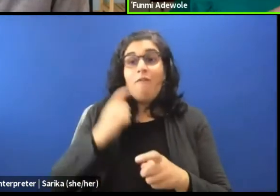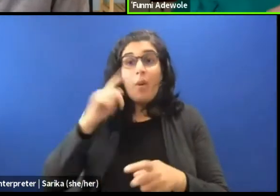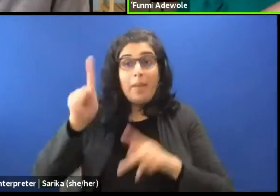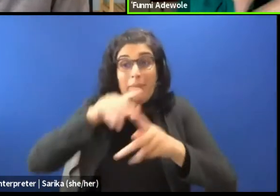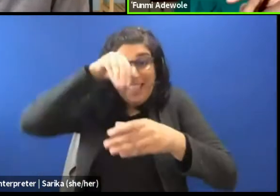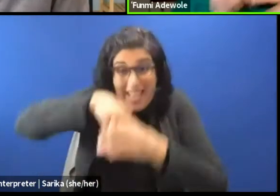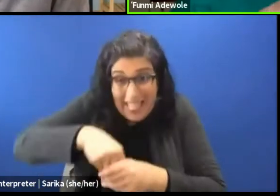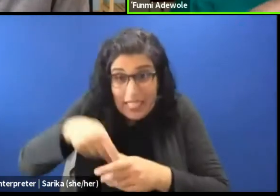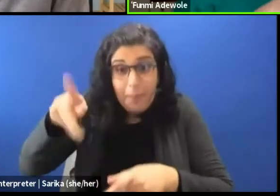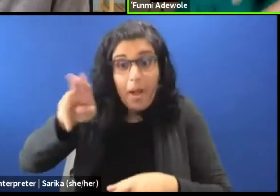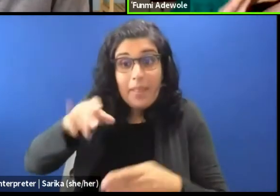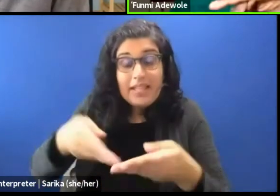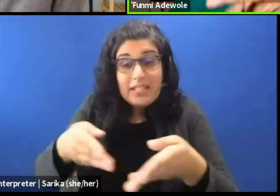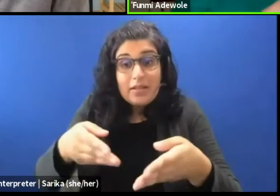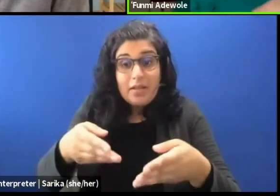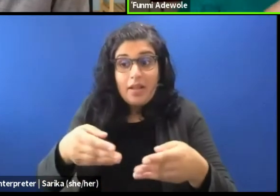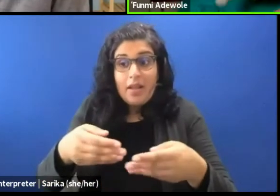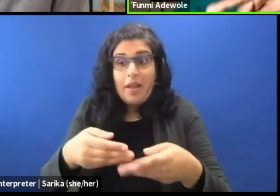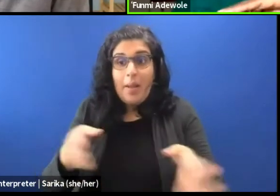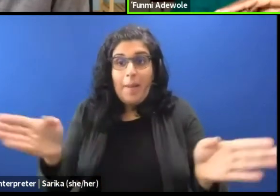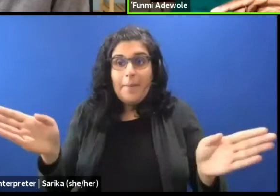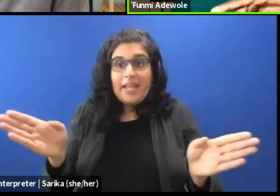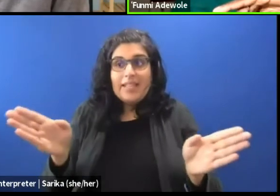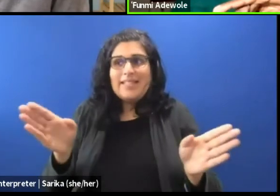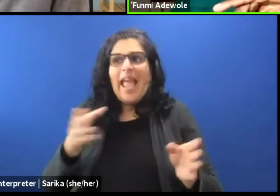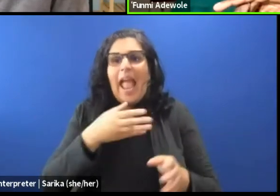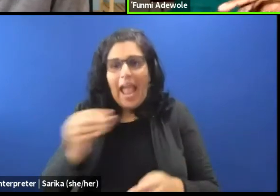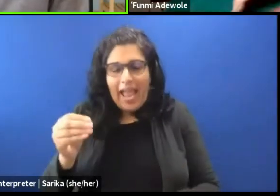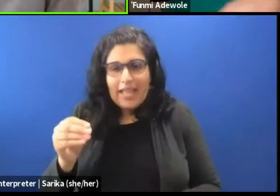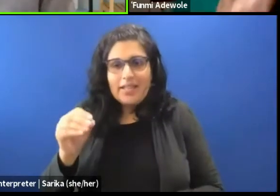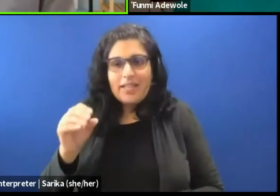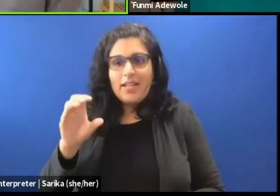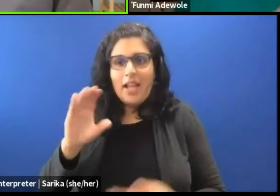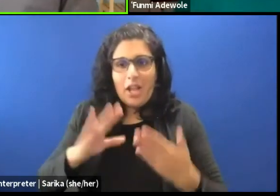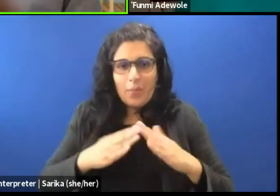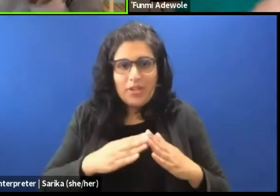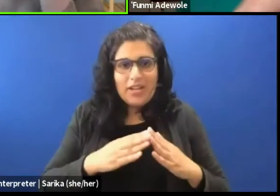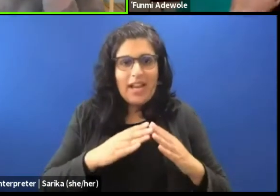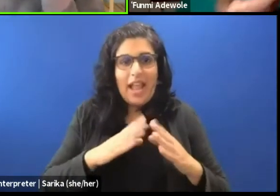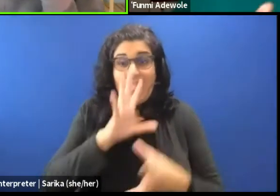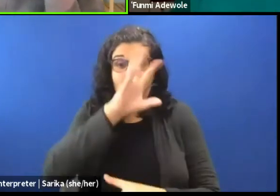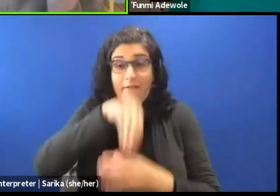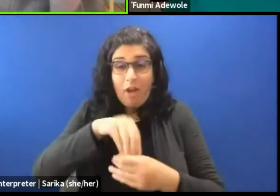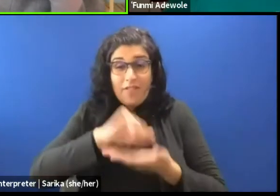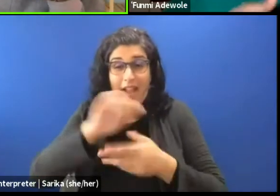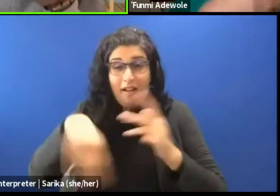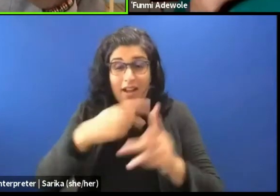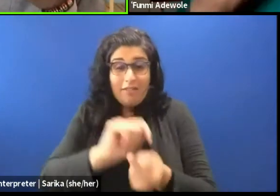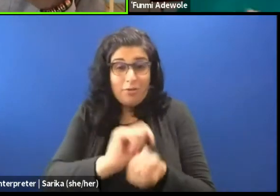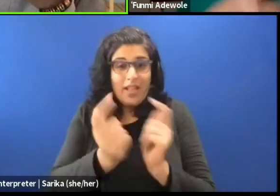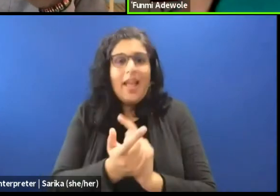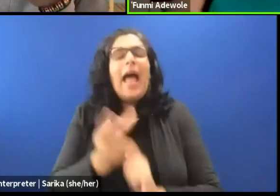is because a professional can do that translation. And I do see the point of why you say there needs